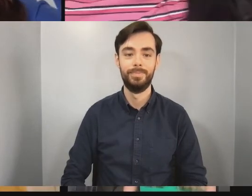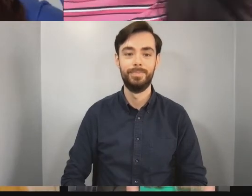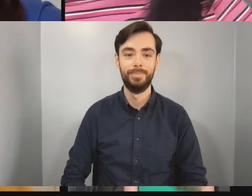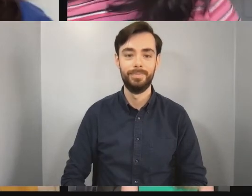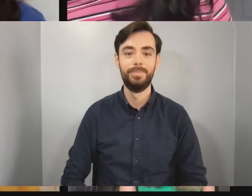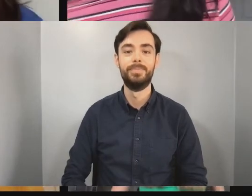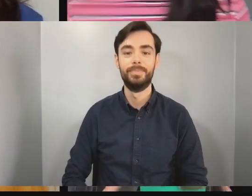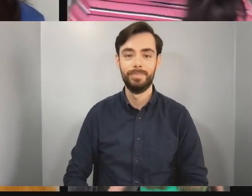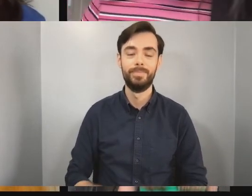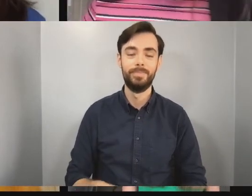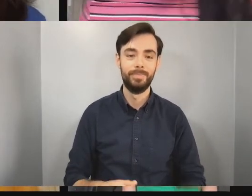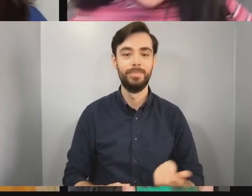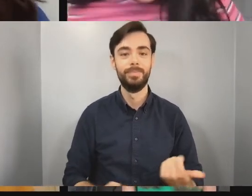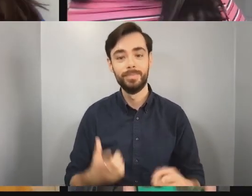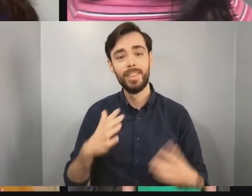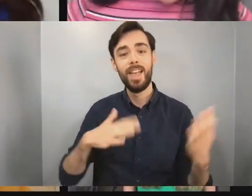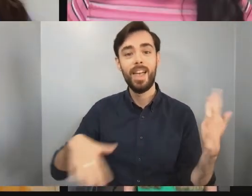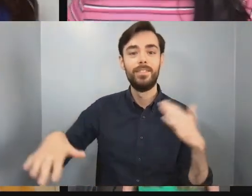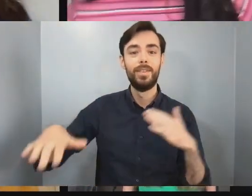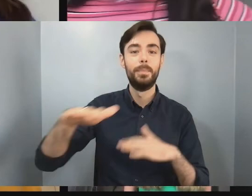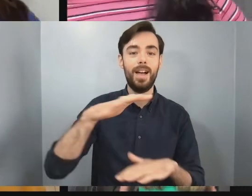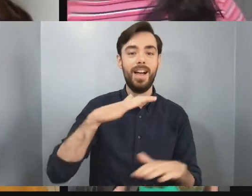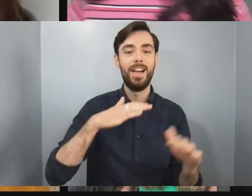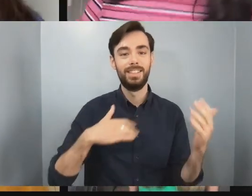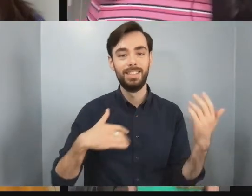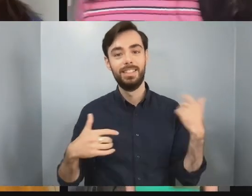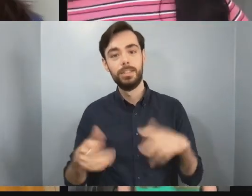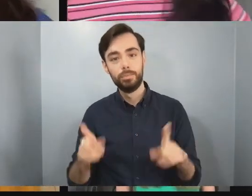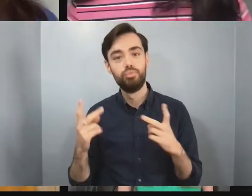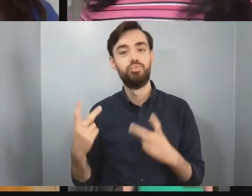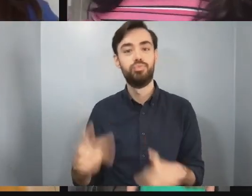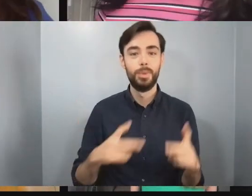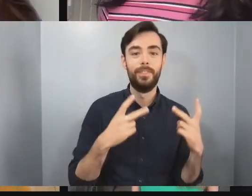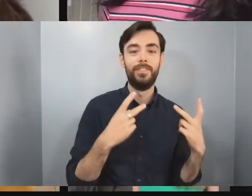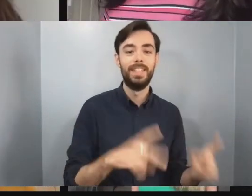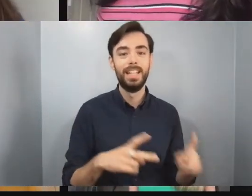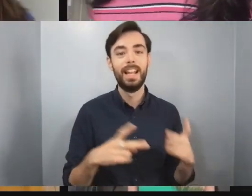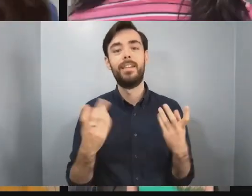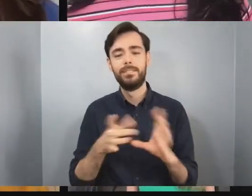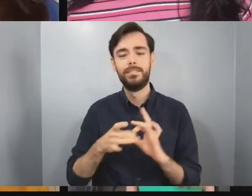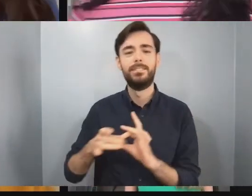Everybody, move your feet and feel united